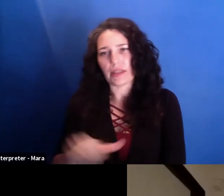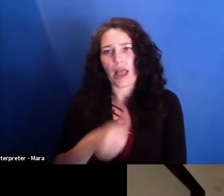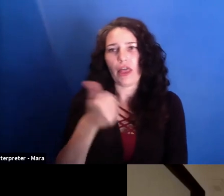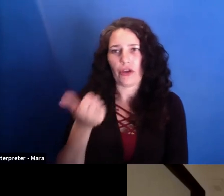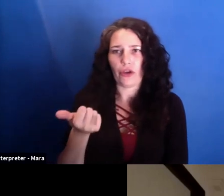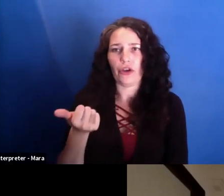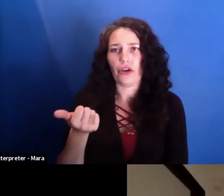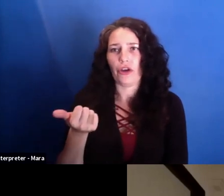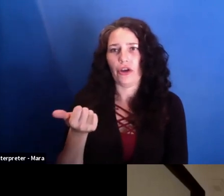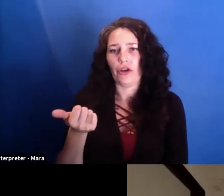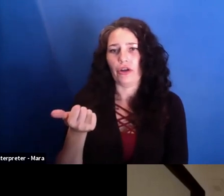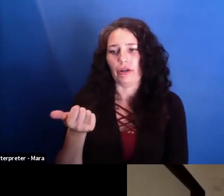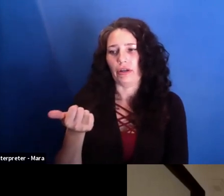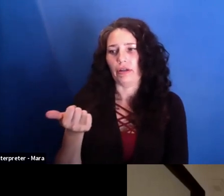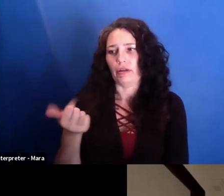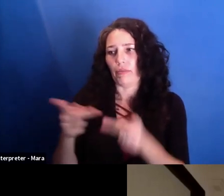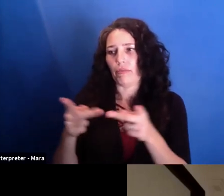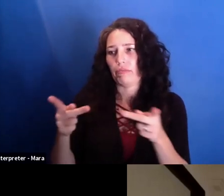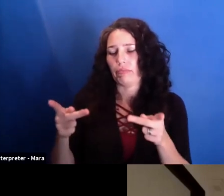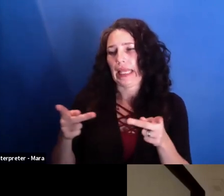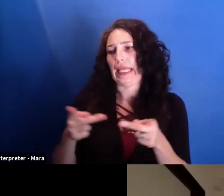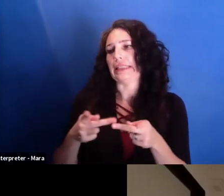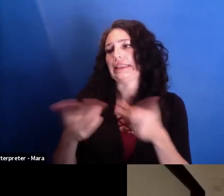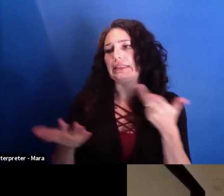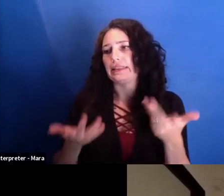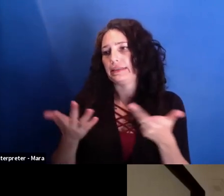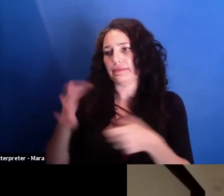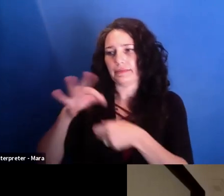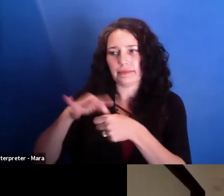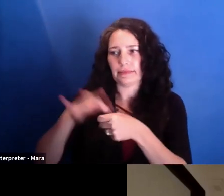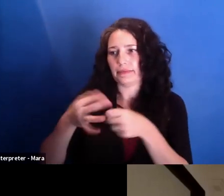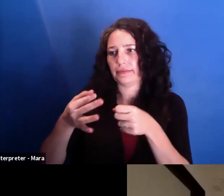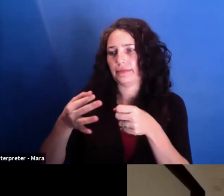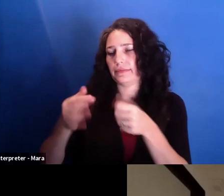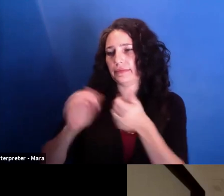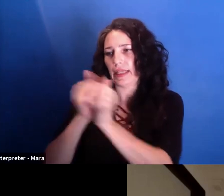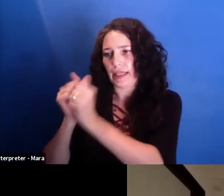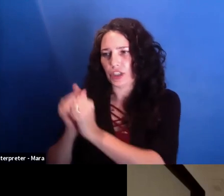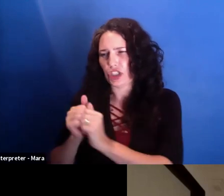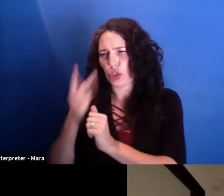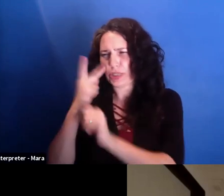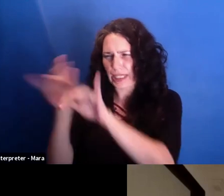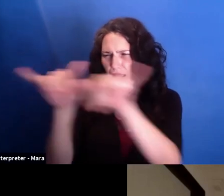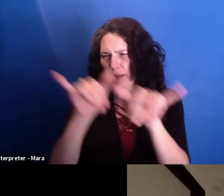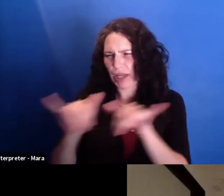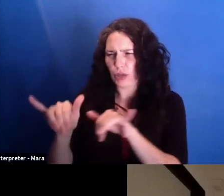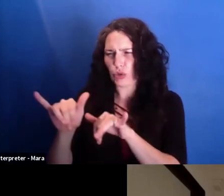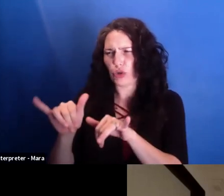have turned out in other places, do you see any commonalities? Or is each country's government its own separate entity? No, I see them--